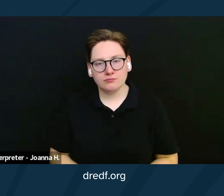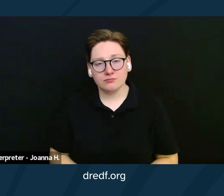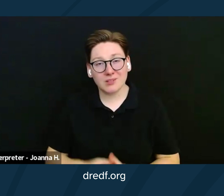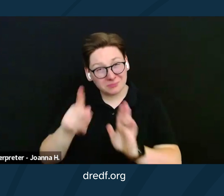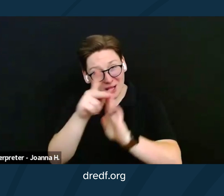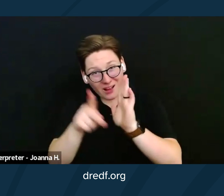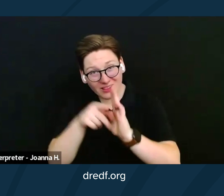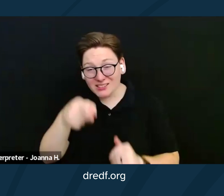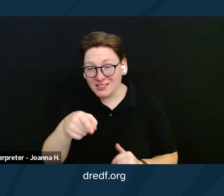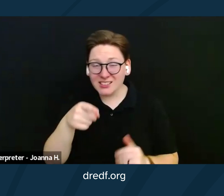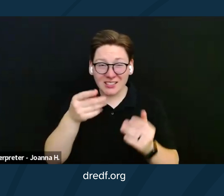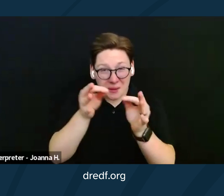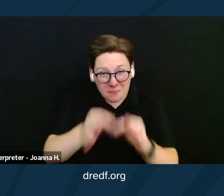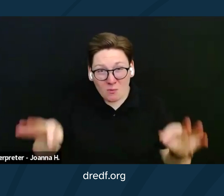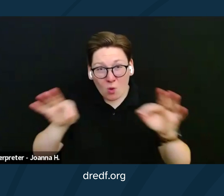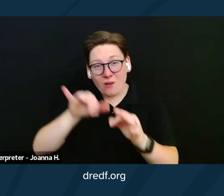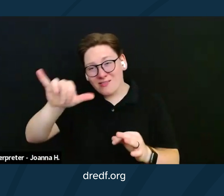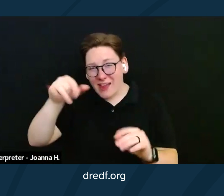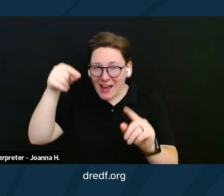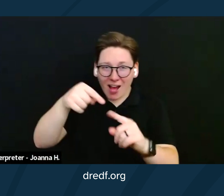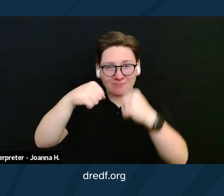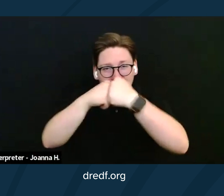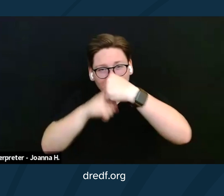as the fundamental right to marriage inaccessible.